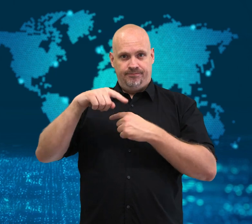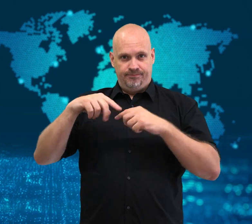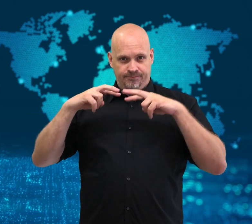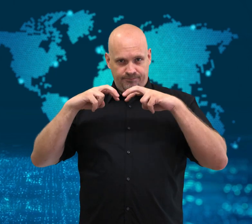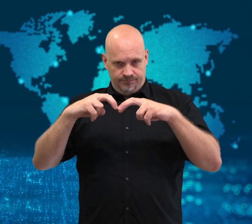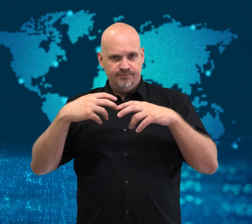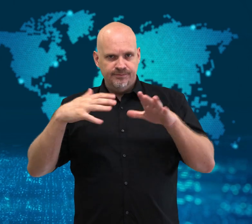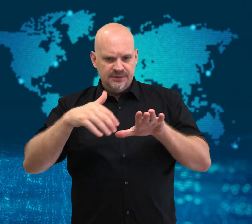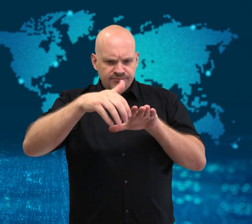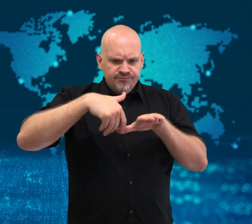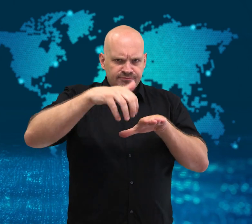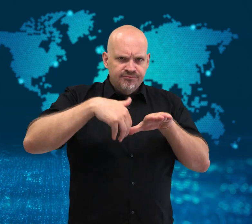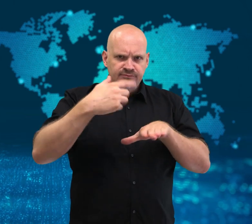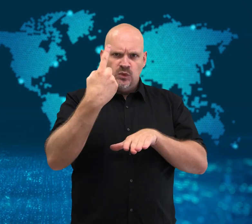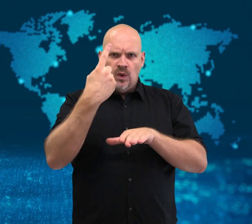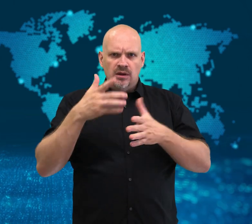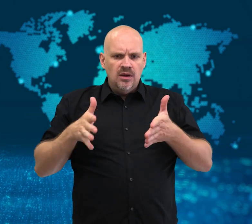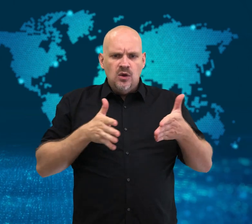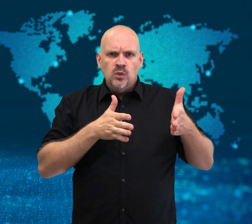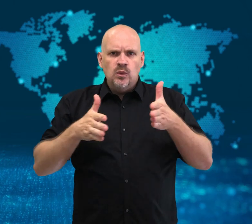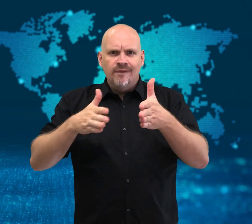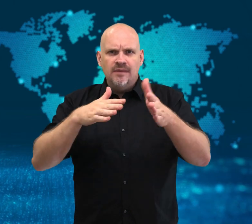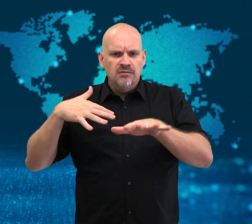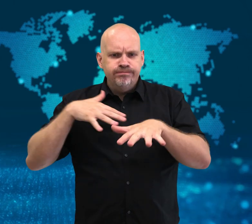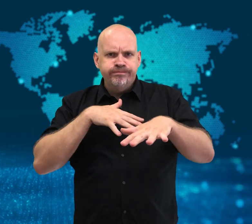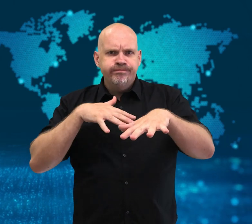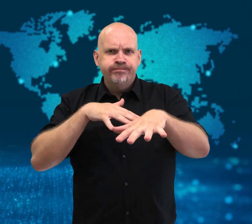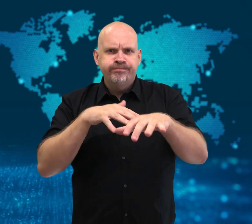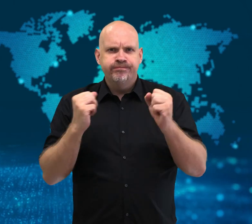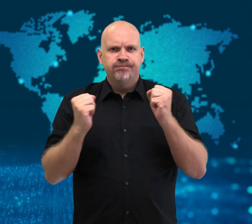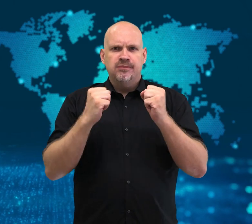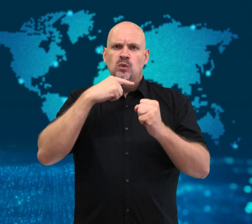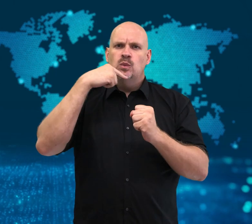survive frozen, indefinitely.